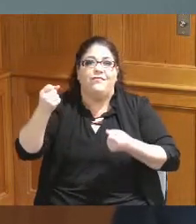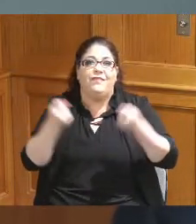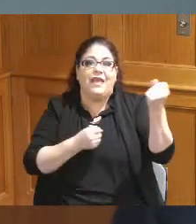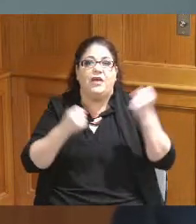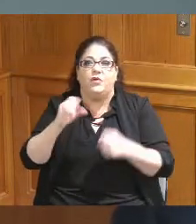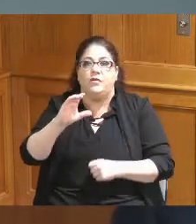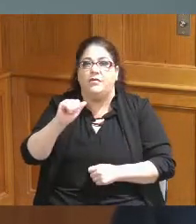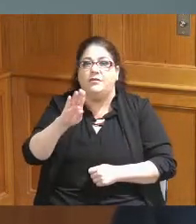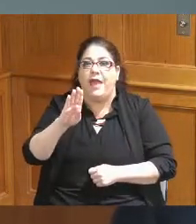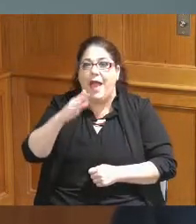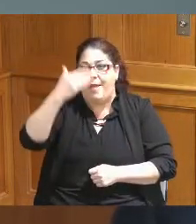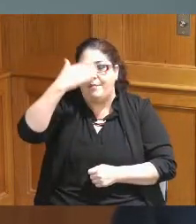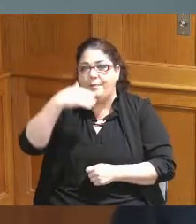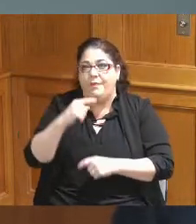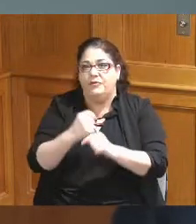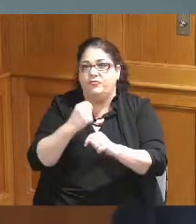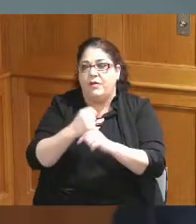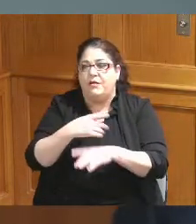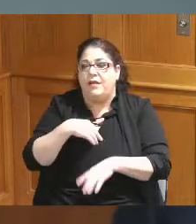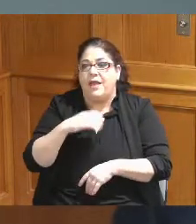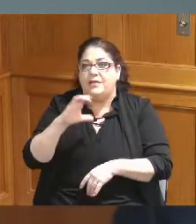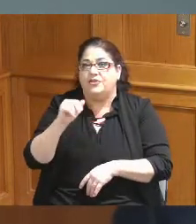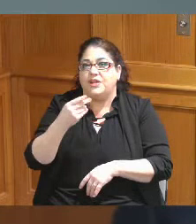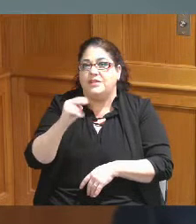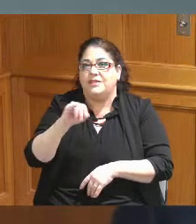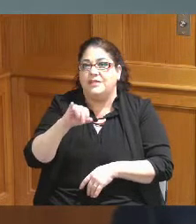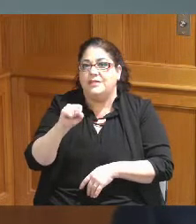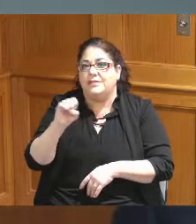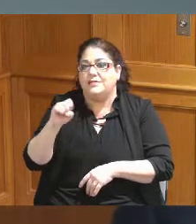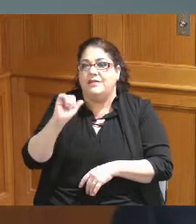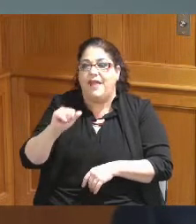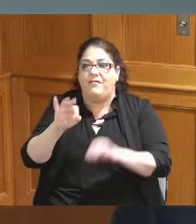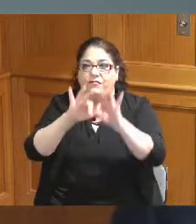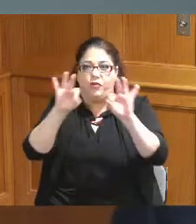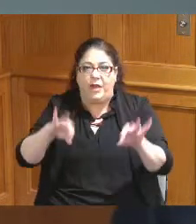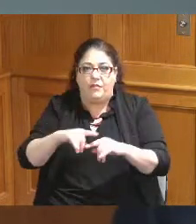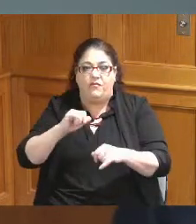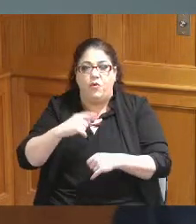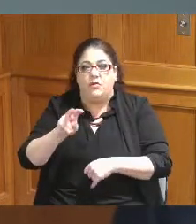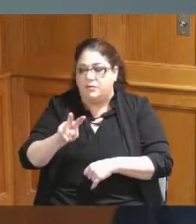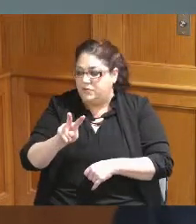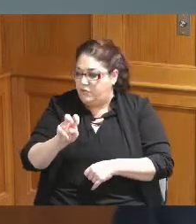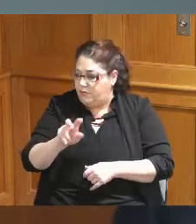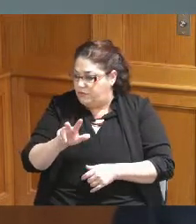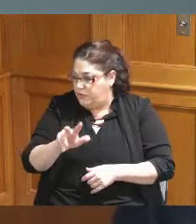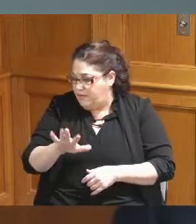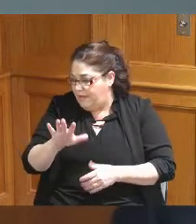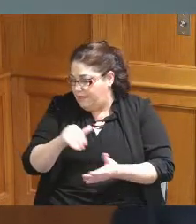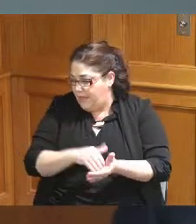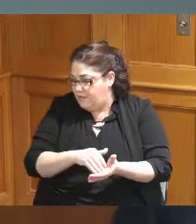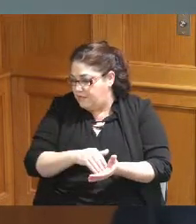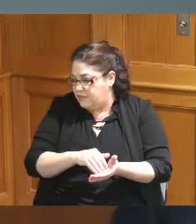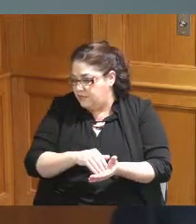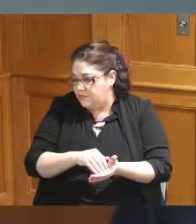Replacements through the Engineers office at 285,000 then we also have some a credit card